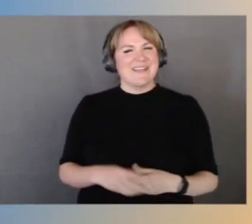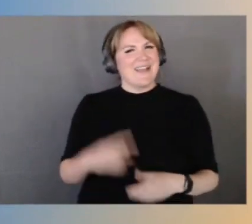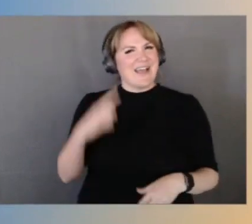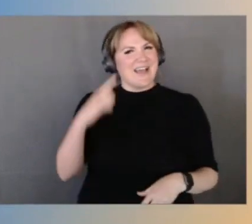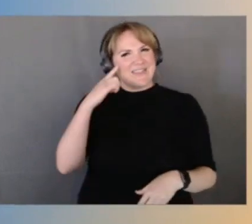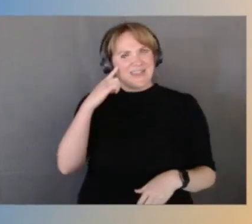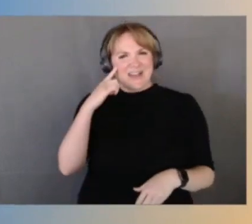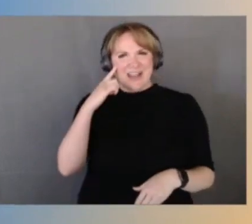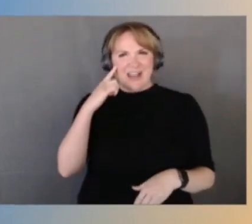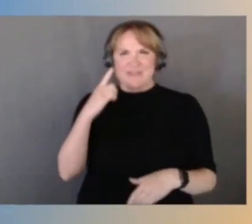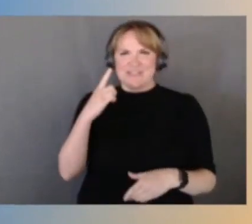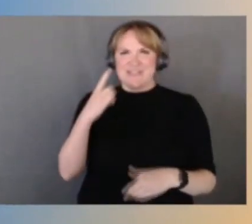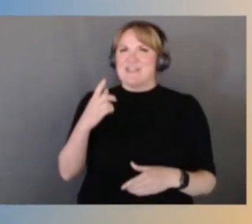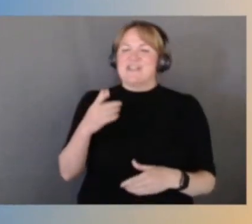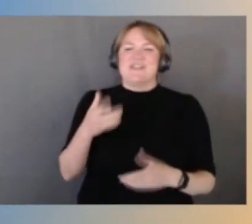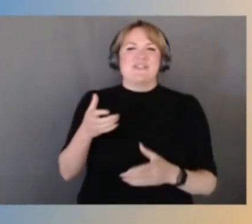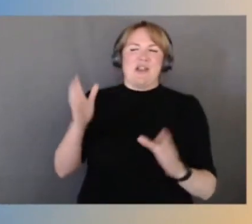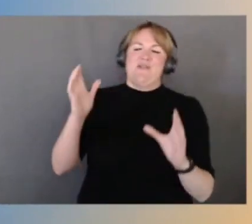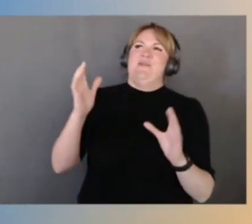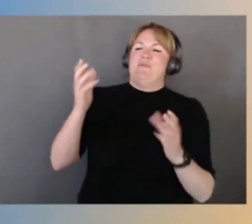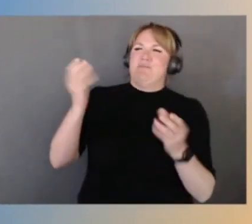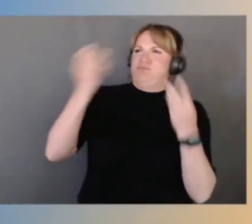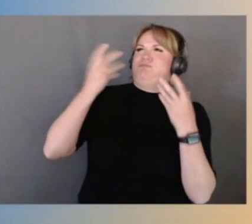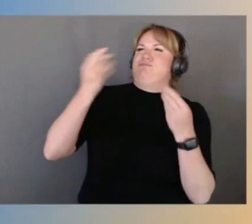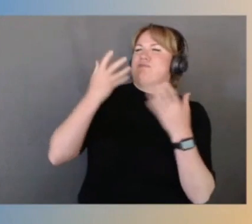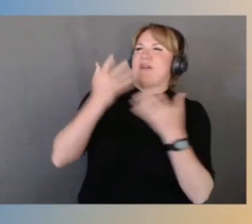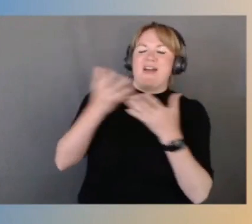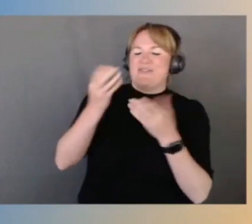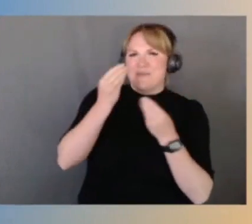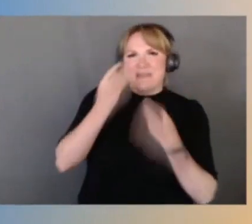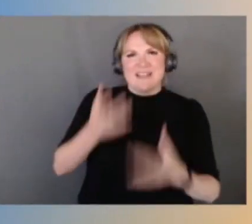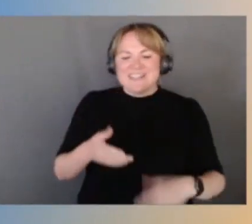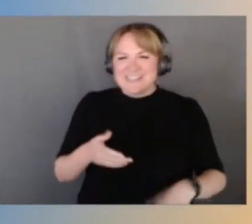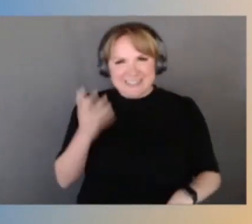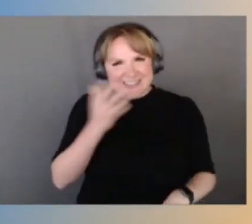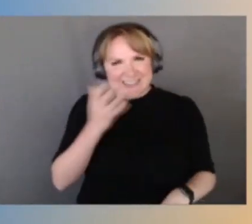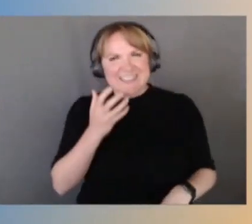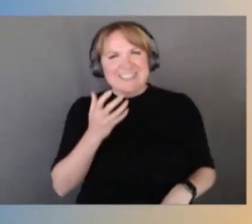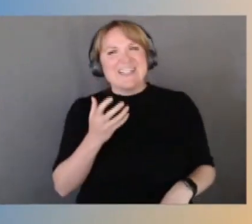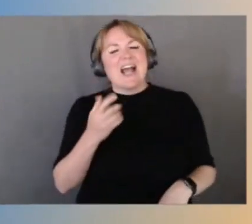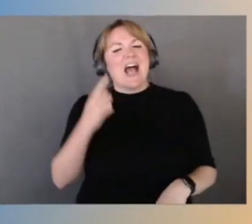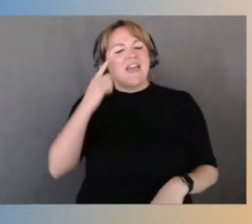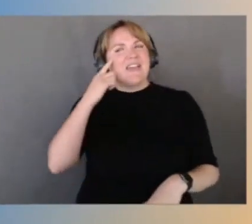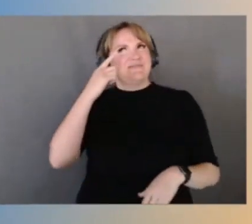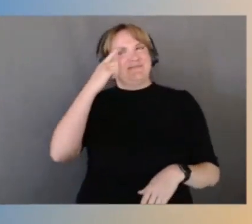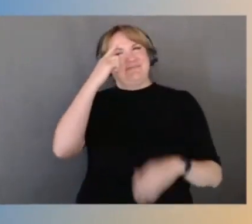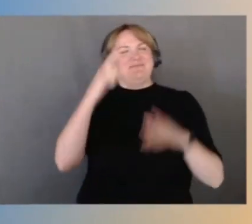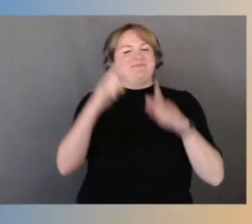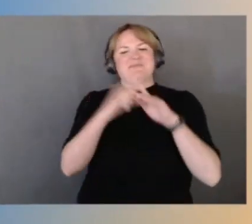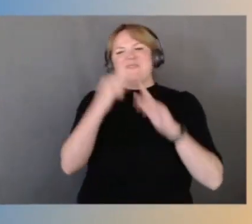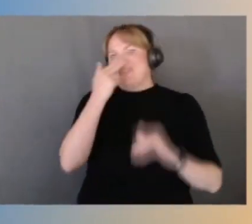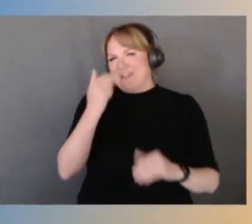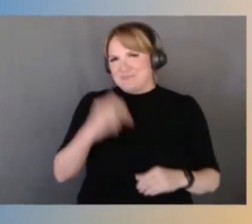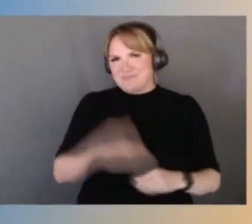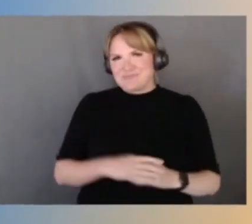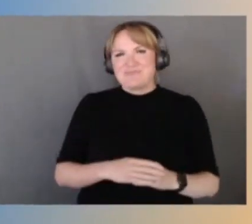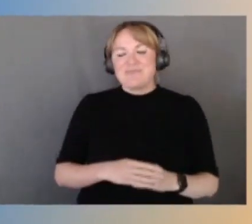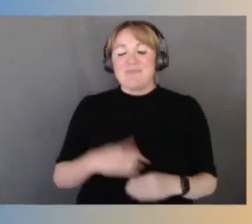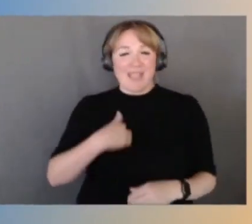And that's kind of a funny thought came to mind. So you might, if you follow me on Twitter, I like to make bread. I've got a couple different sourdough starters